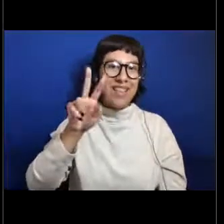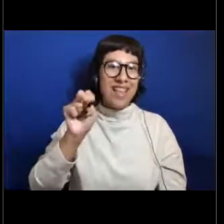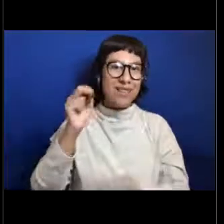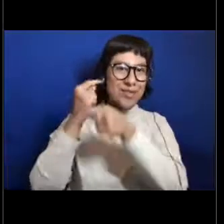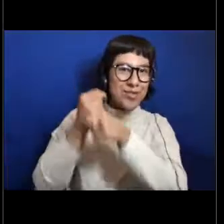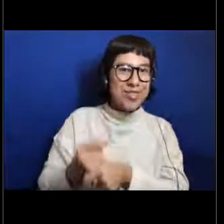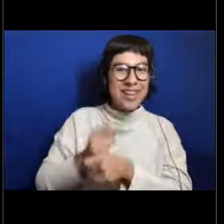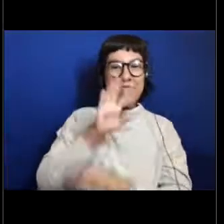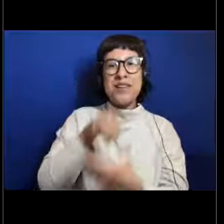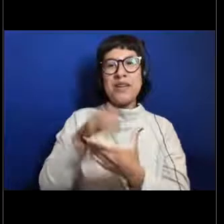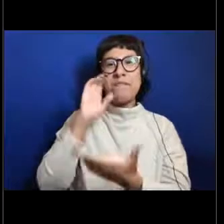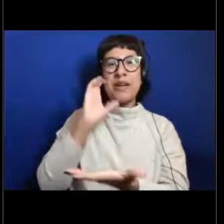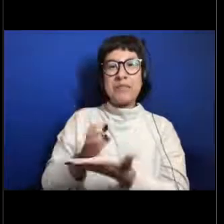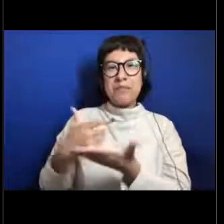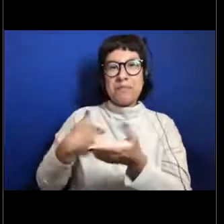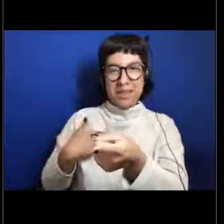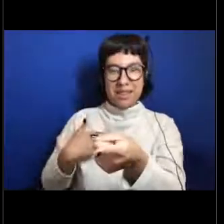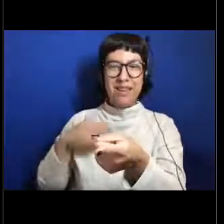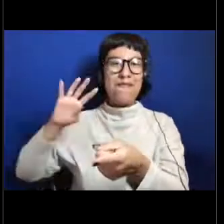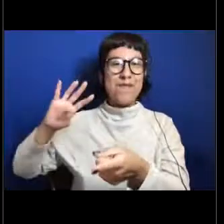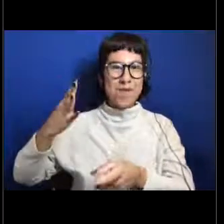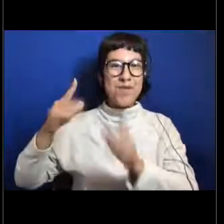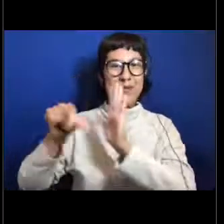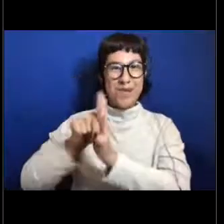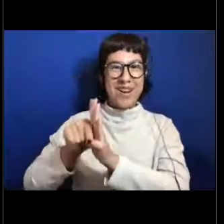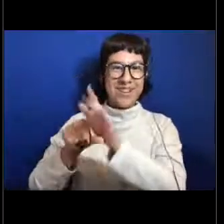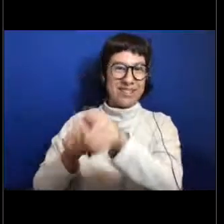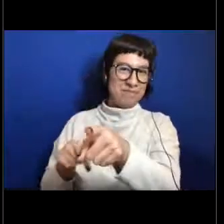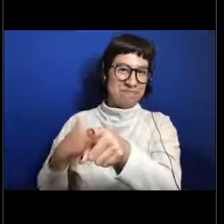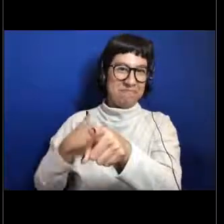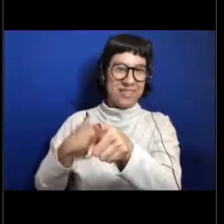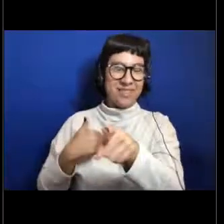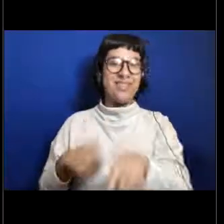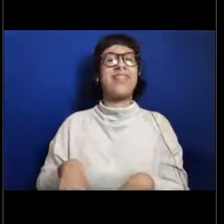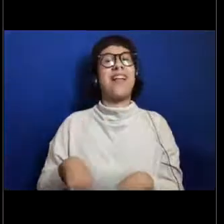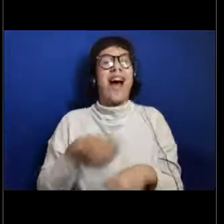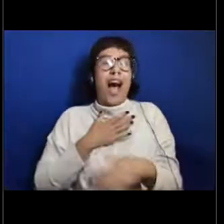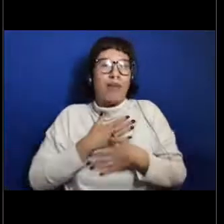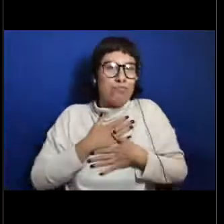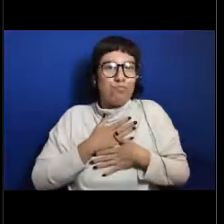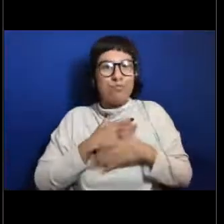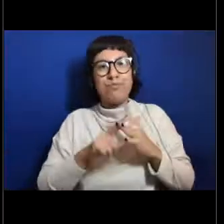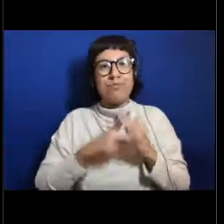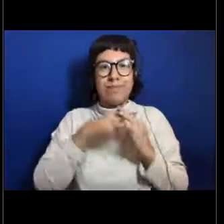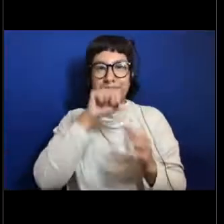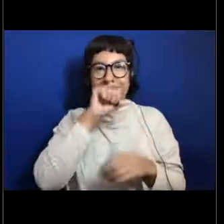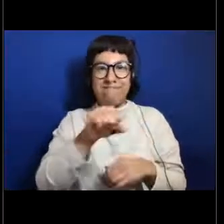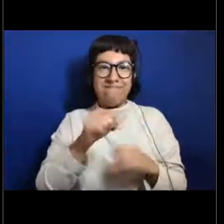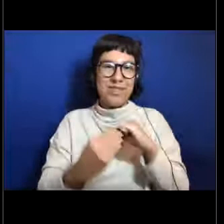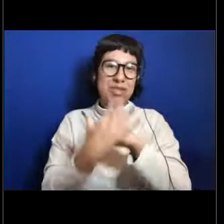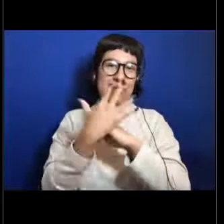of me when I was in fourth grade and just sort of starting to find my love of the ocean. That's me up there.